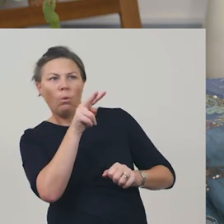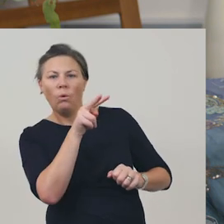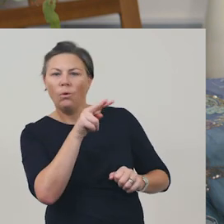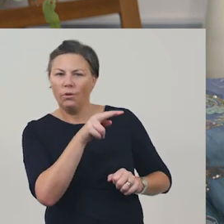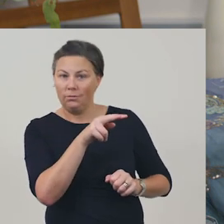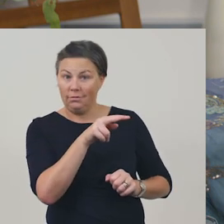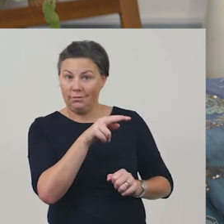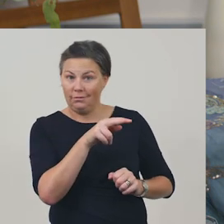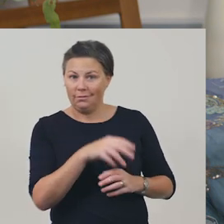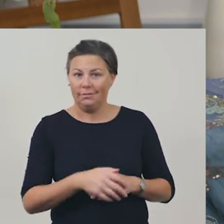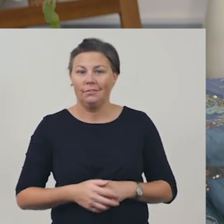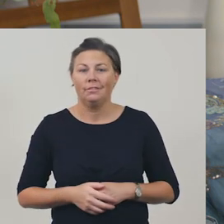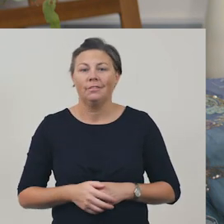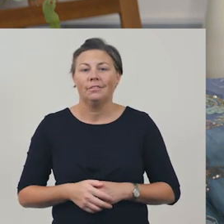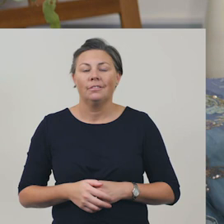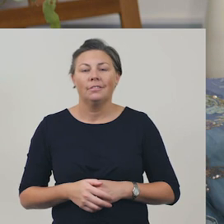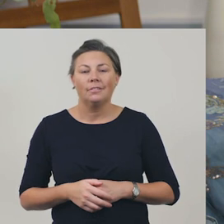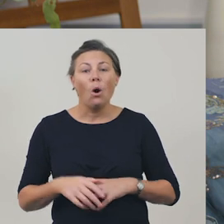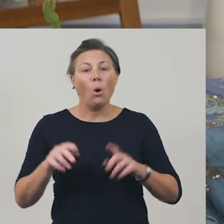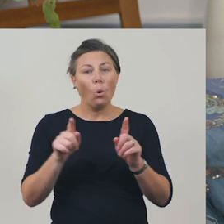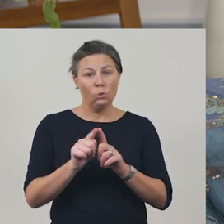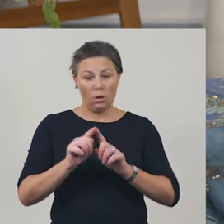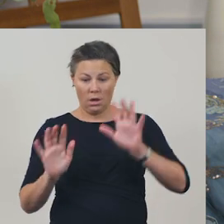I can also use gestures to take on the role of a character.